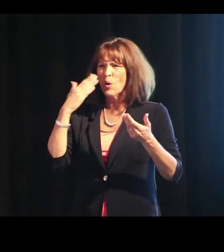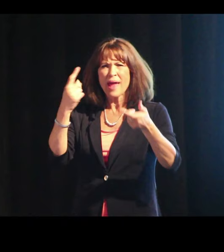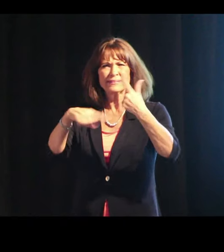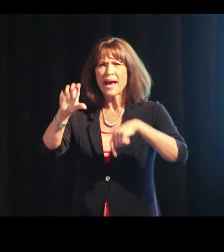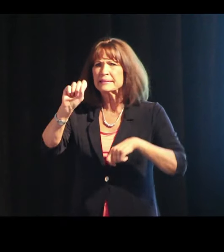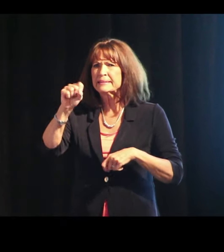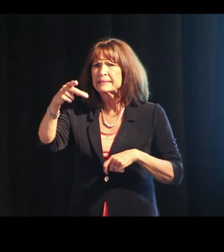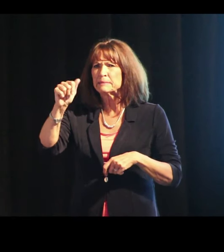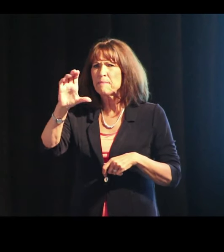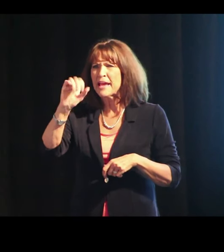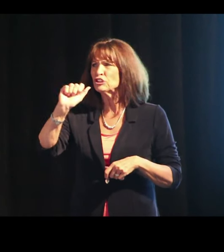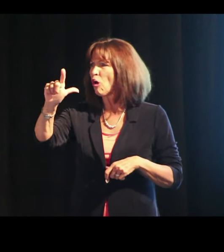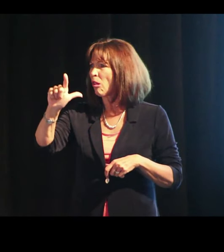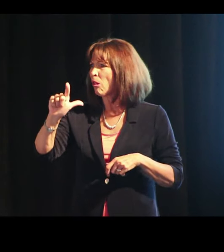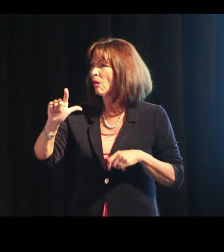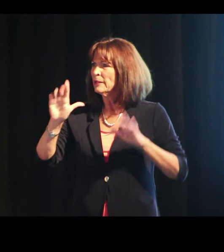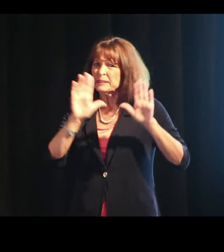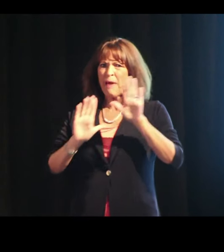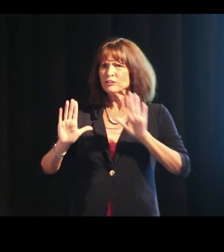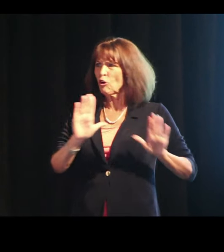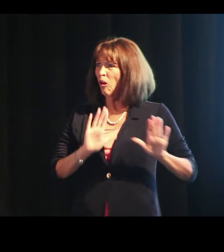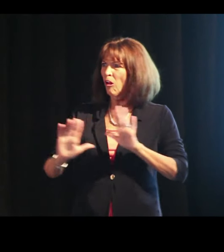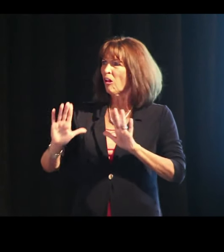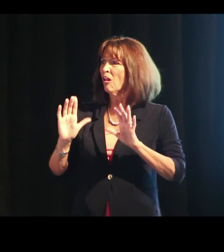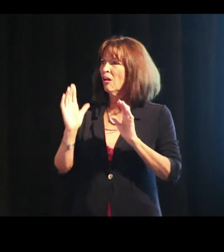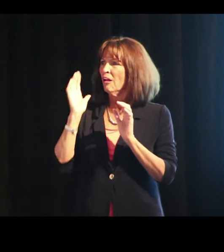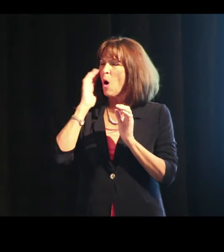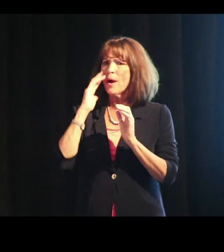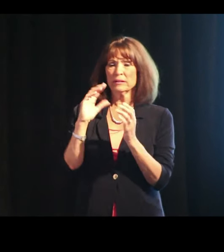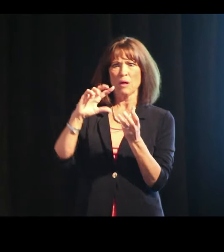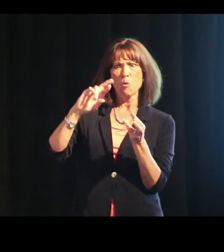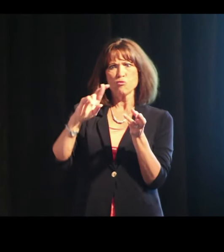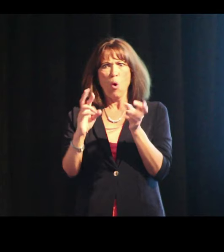good spatial – good spatial awareness.